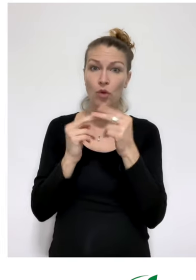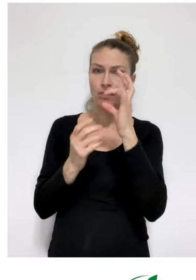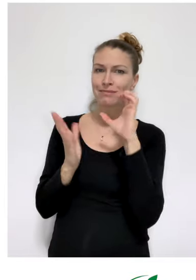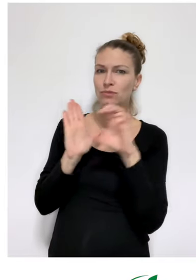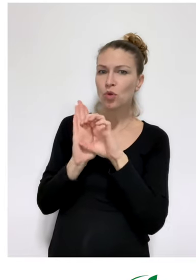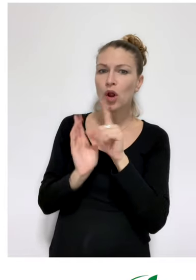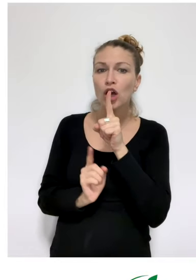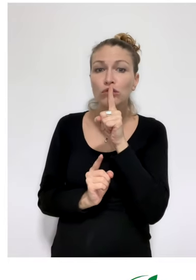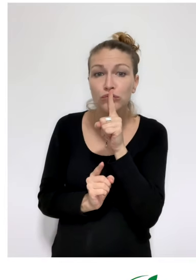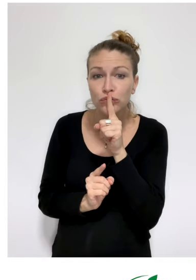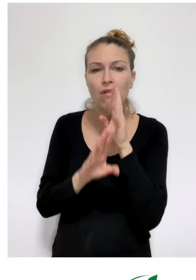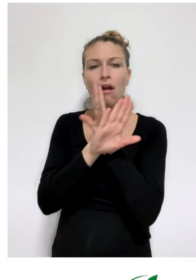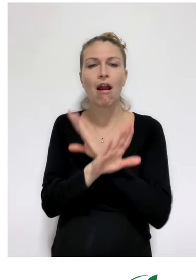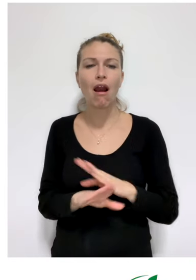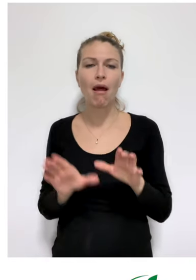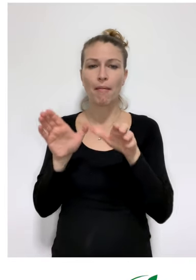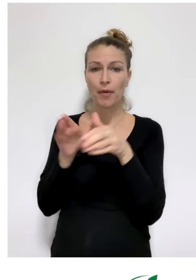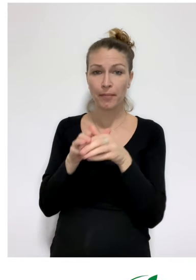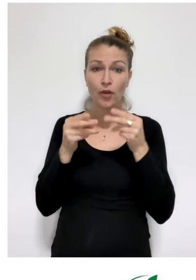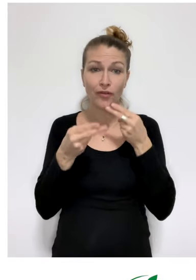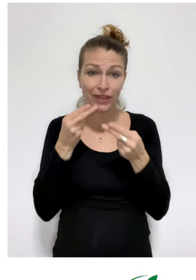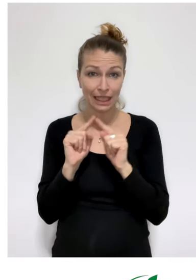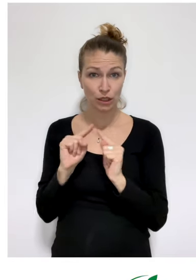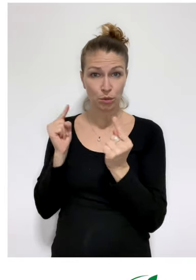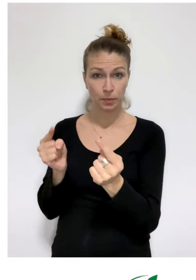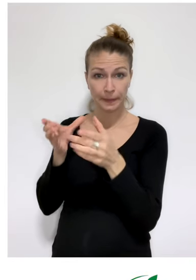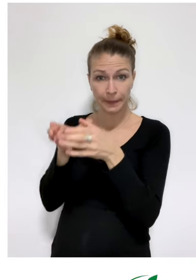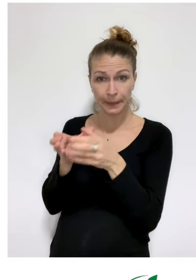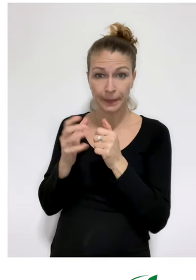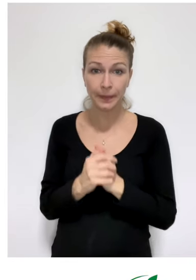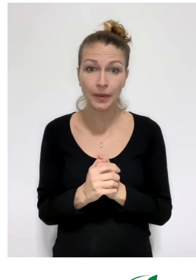A quiet room is located in close proximity to the conference rooms.